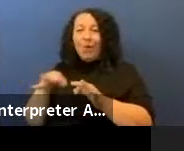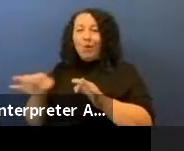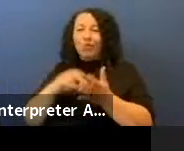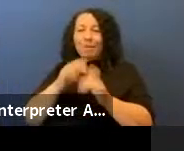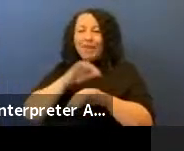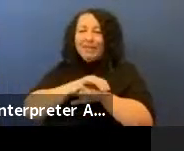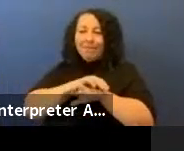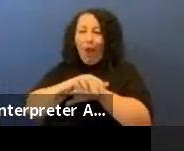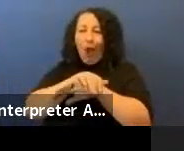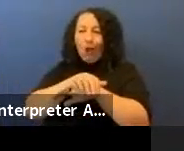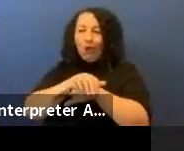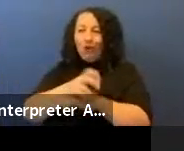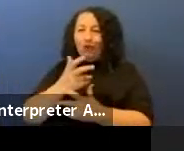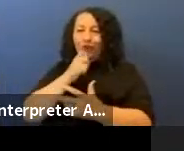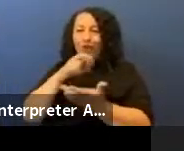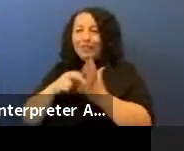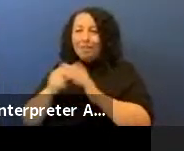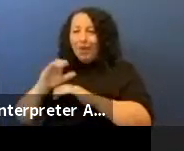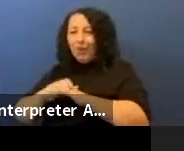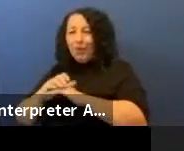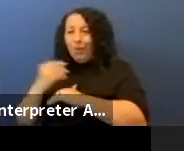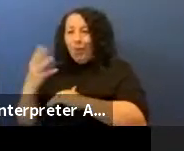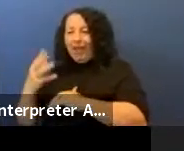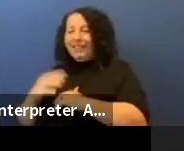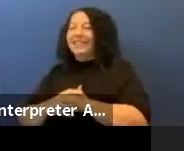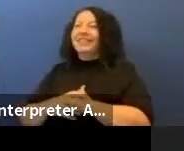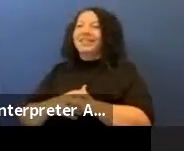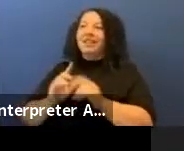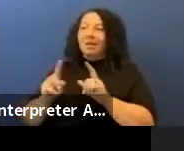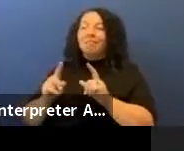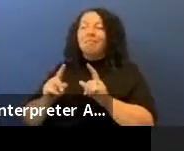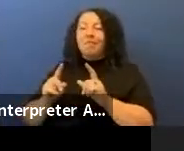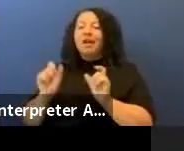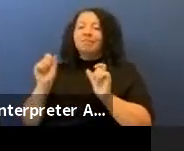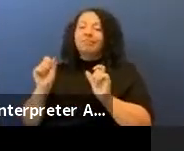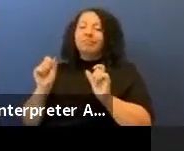although it has come to mean "white"